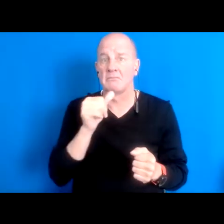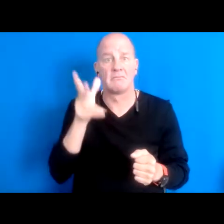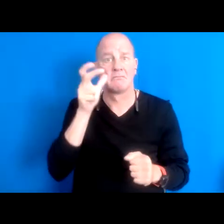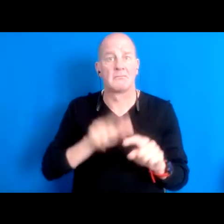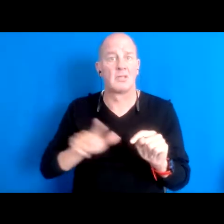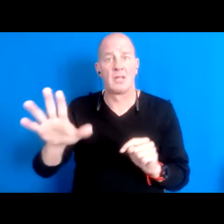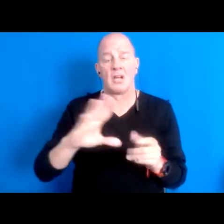on that fire.